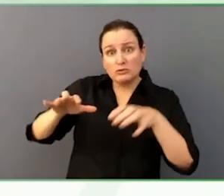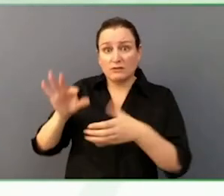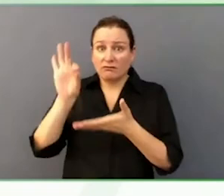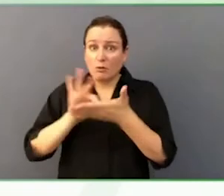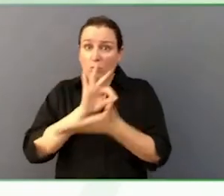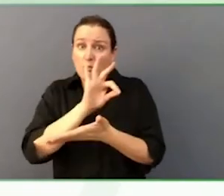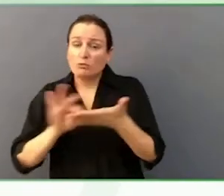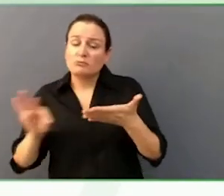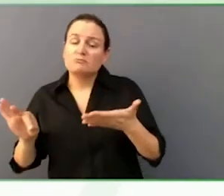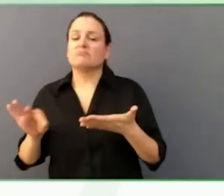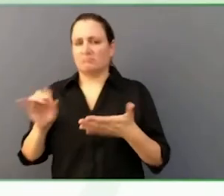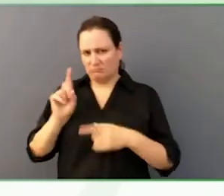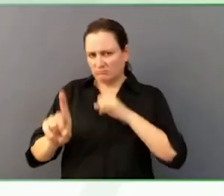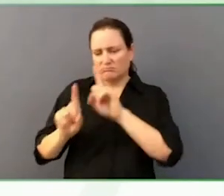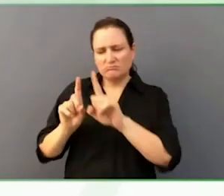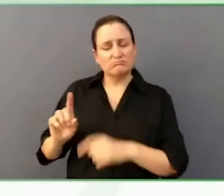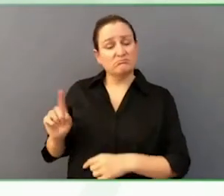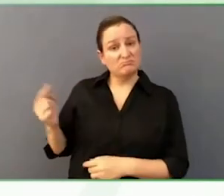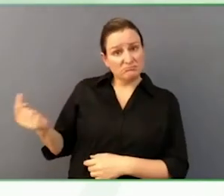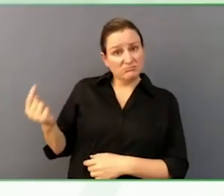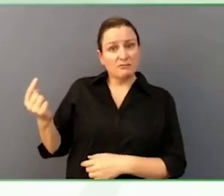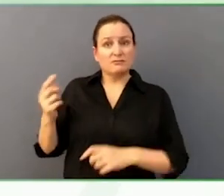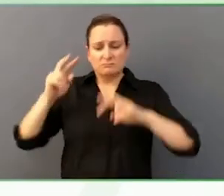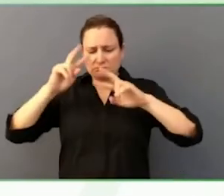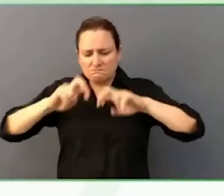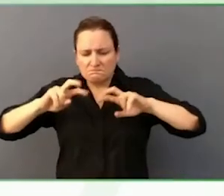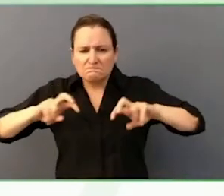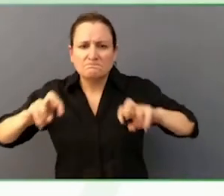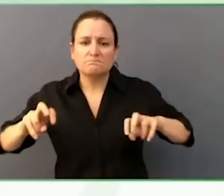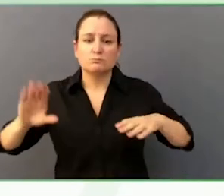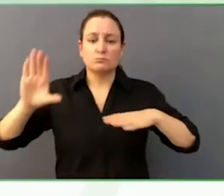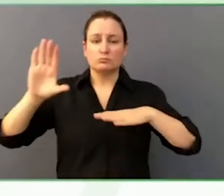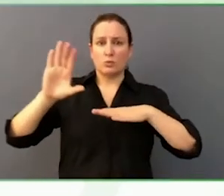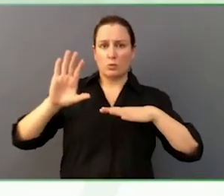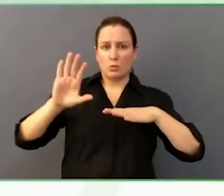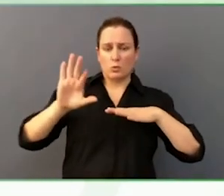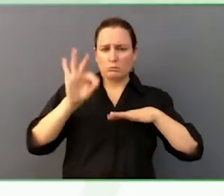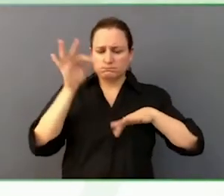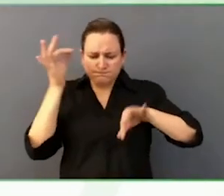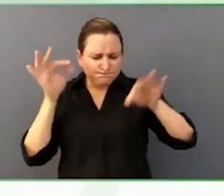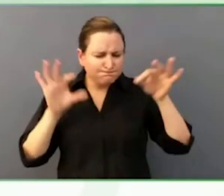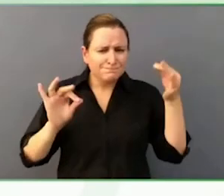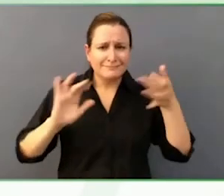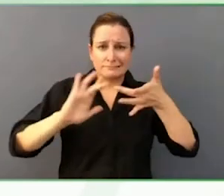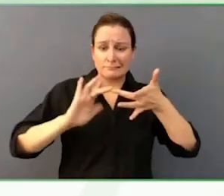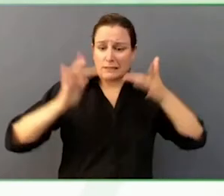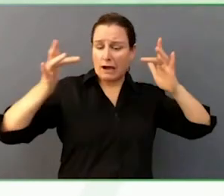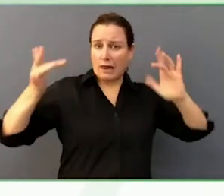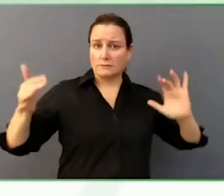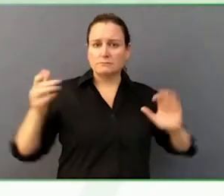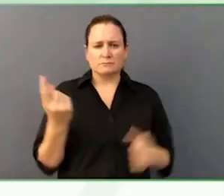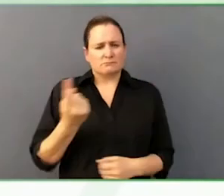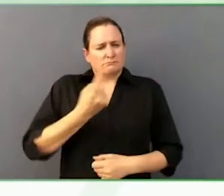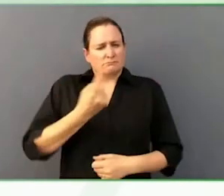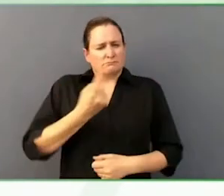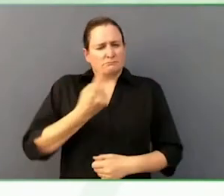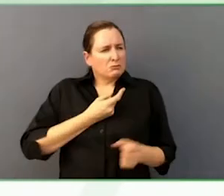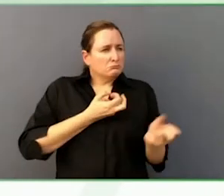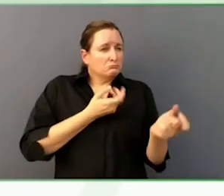His room is technically so set up for TV, internet, audible books,